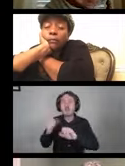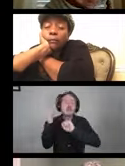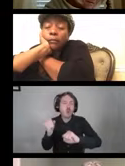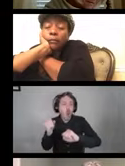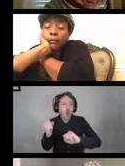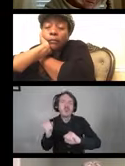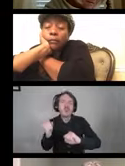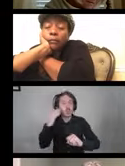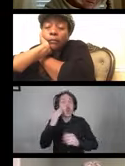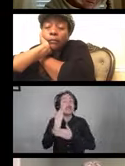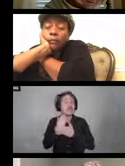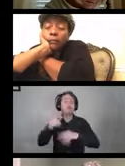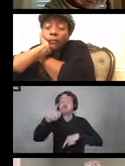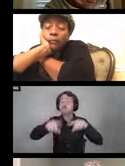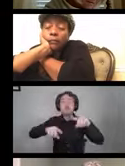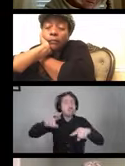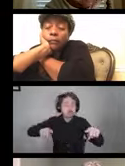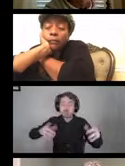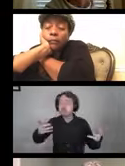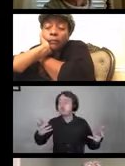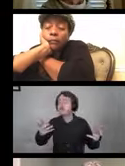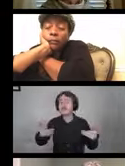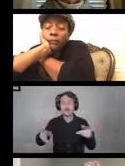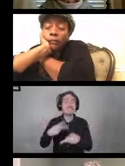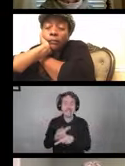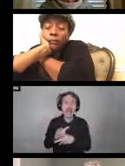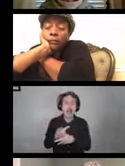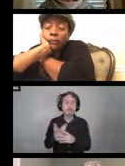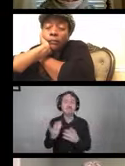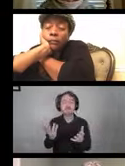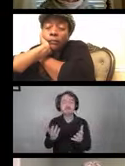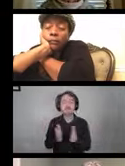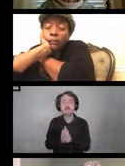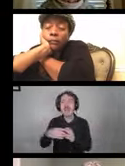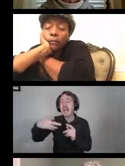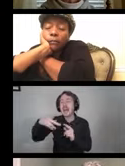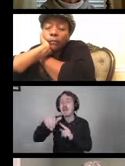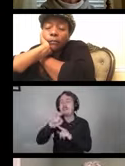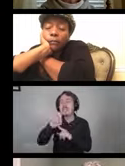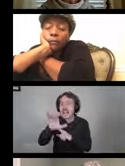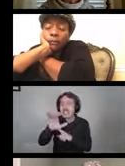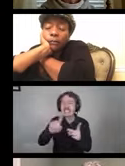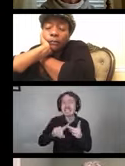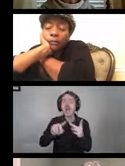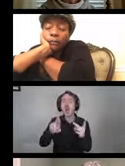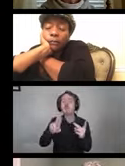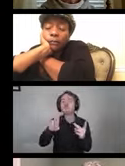you know there's all different aspects to it— plastic, rubber, sometimes cloth pieces—